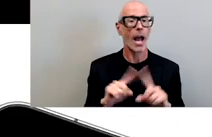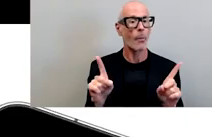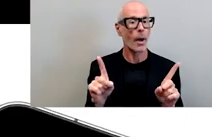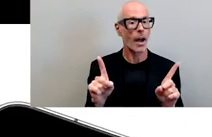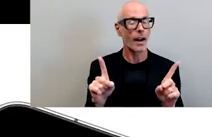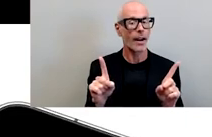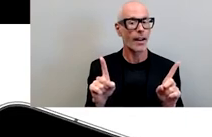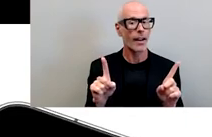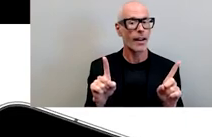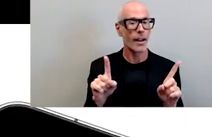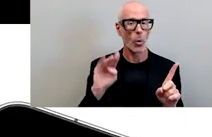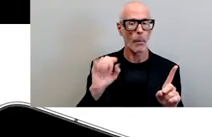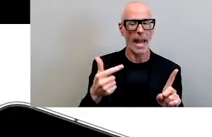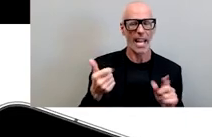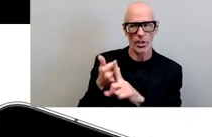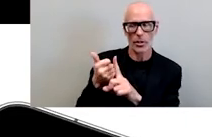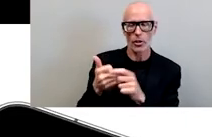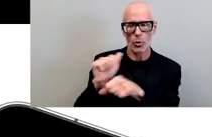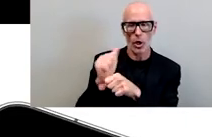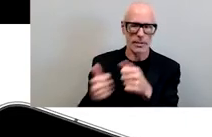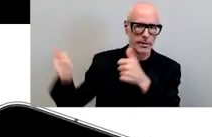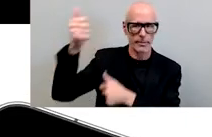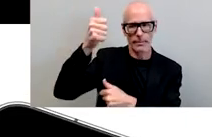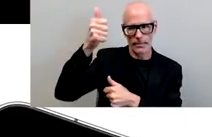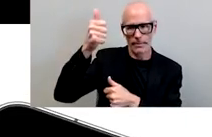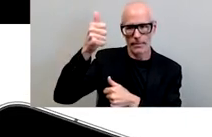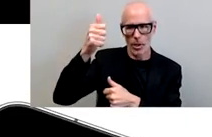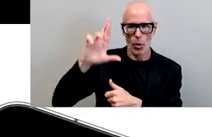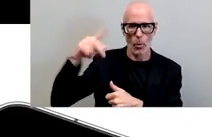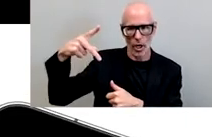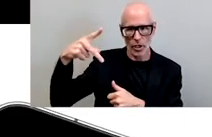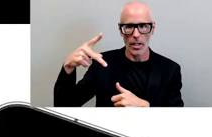a corporate executive failed to realize is that she got too few black people